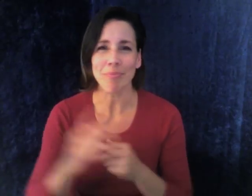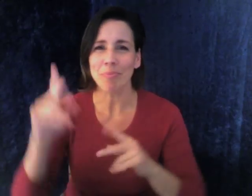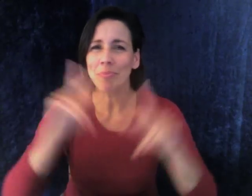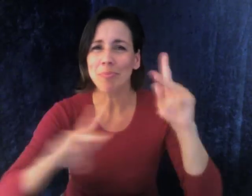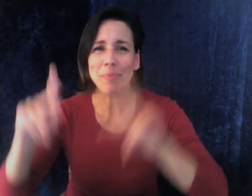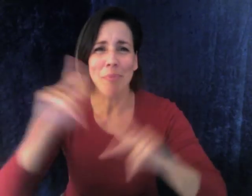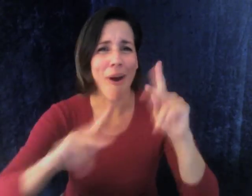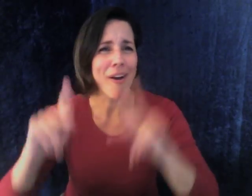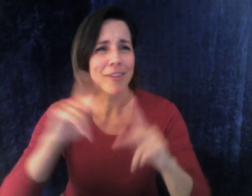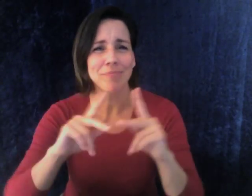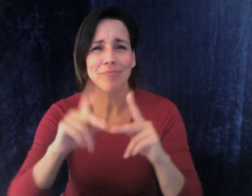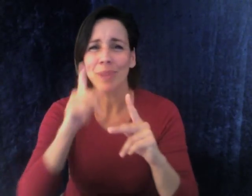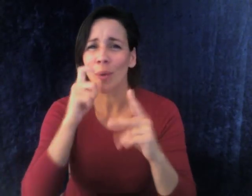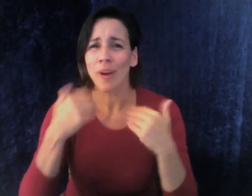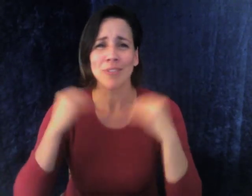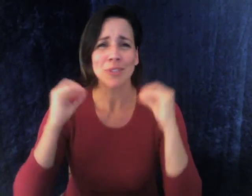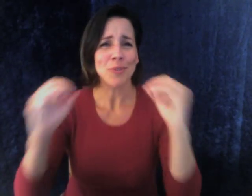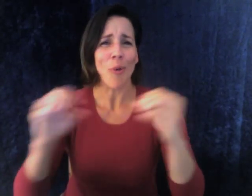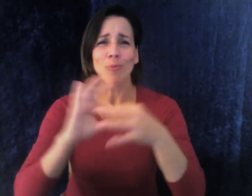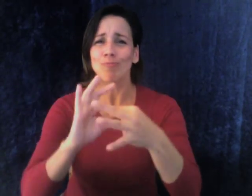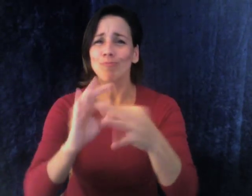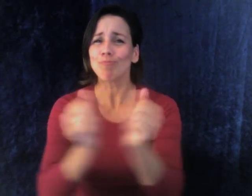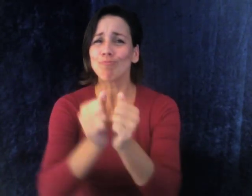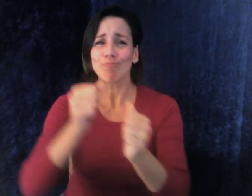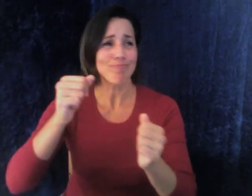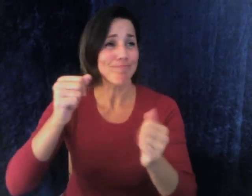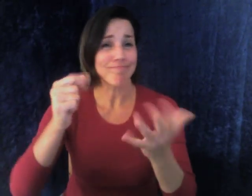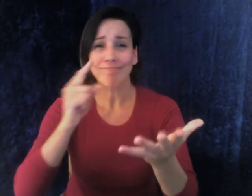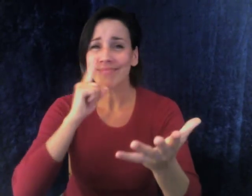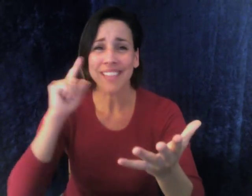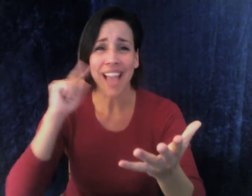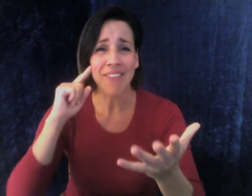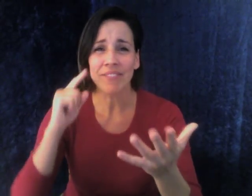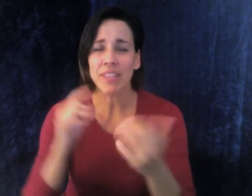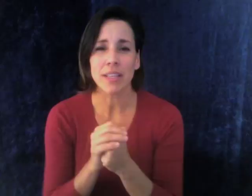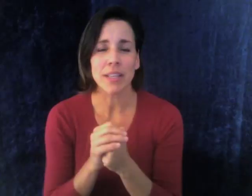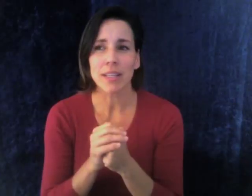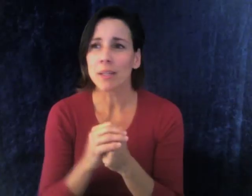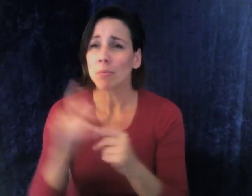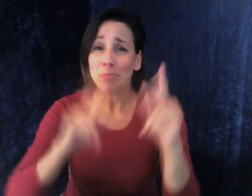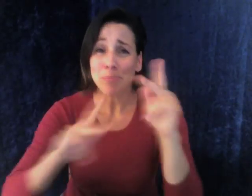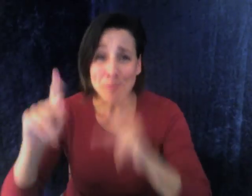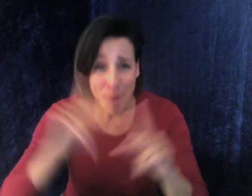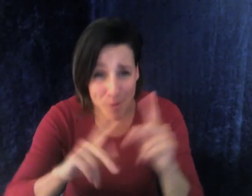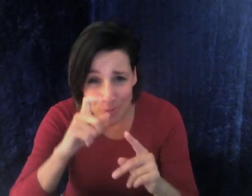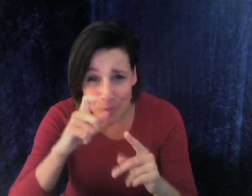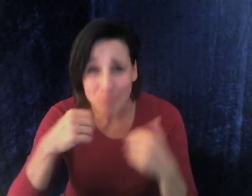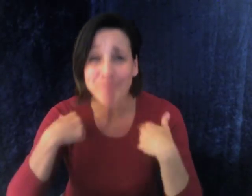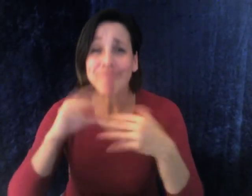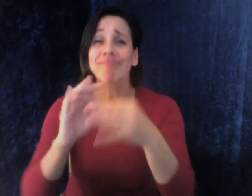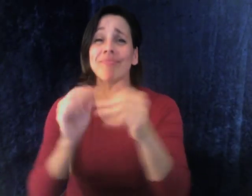Those people who have no relationship with deaf people and those who do